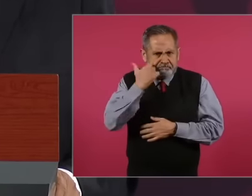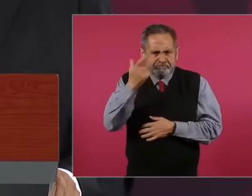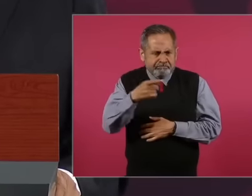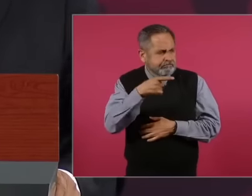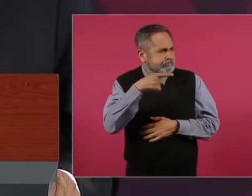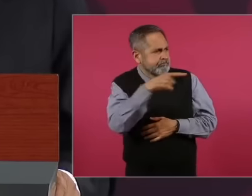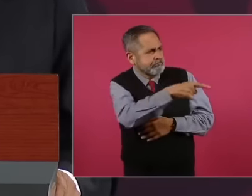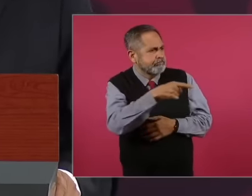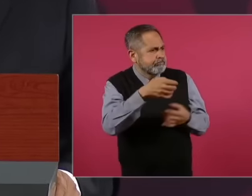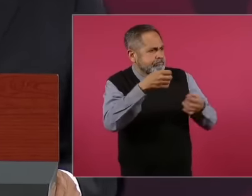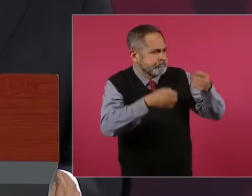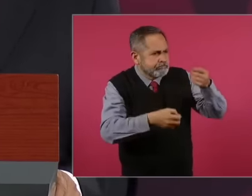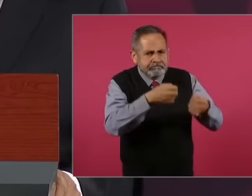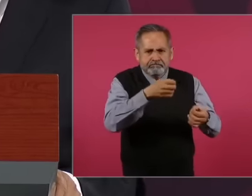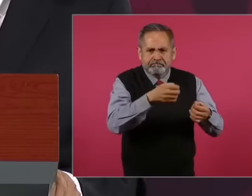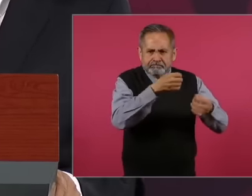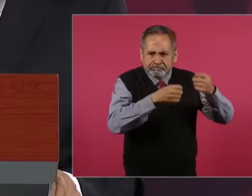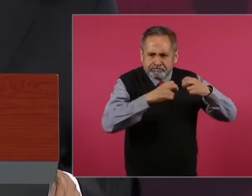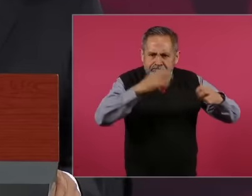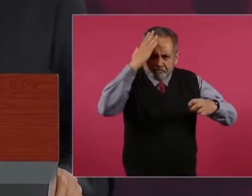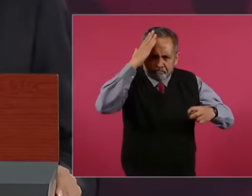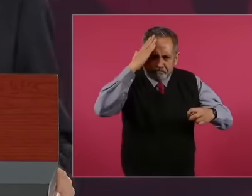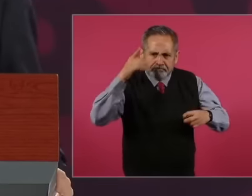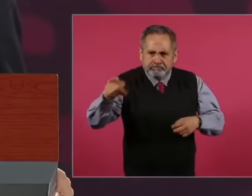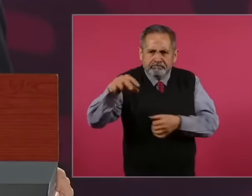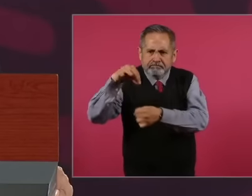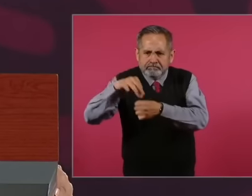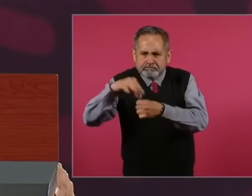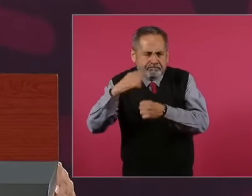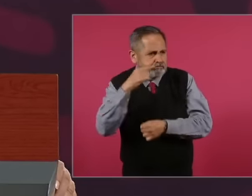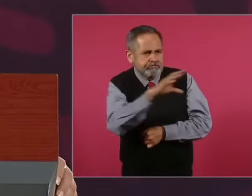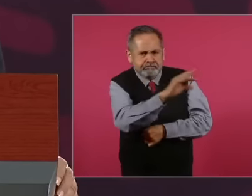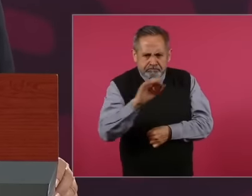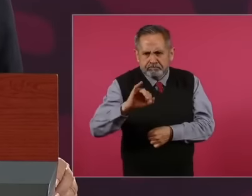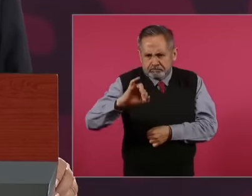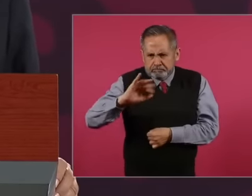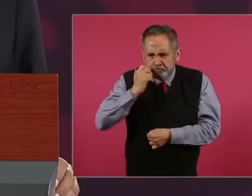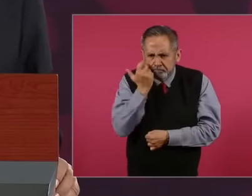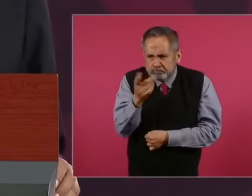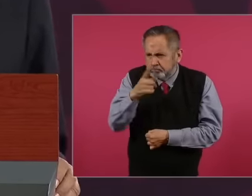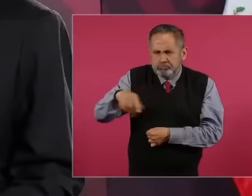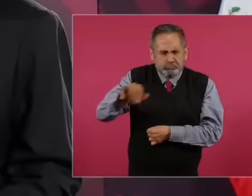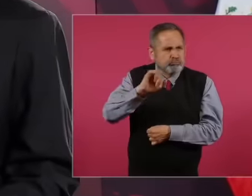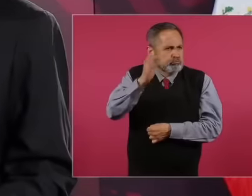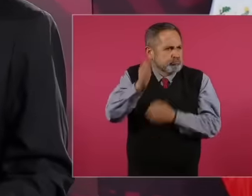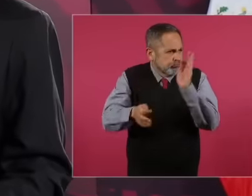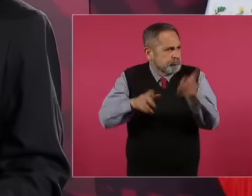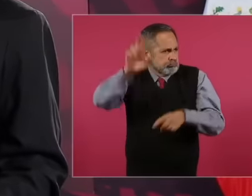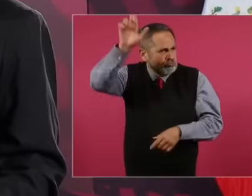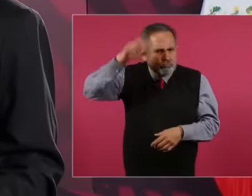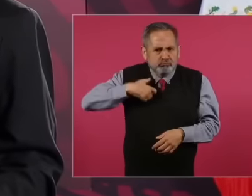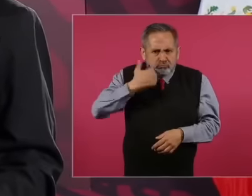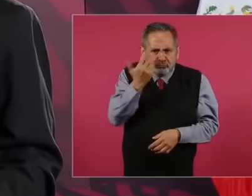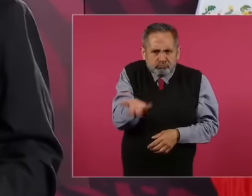only the elites don't